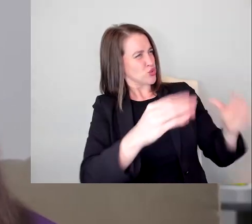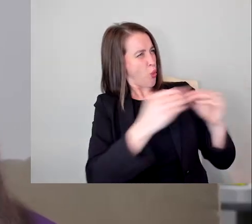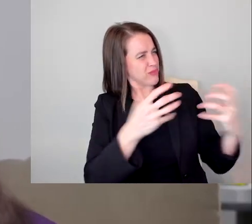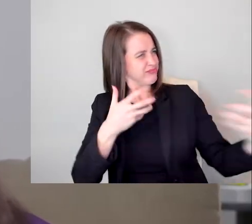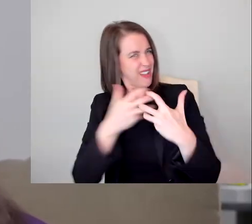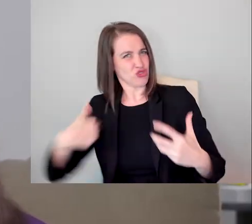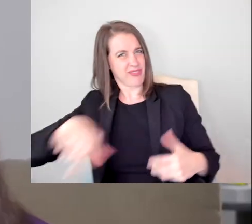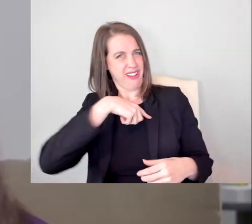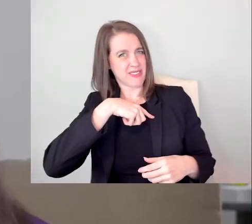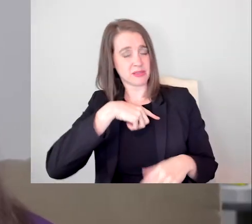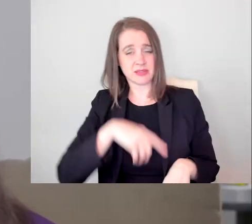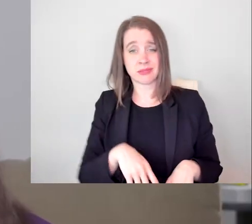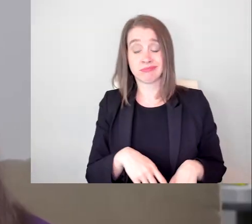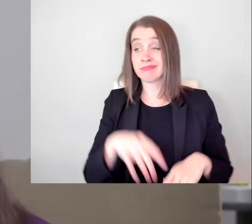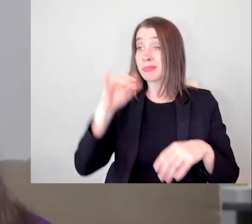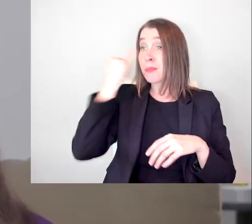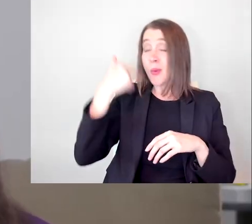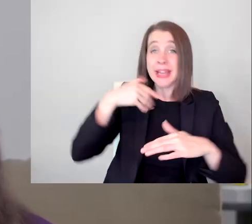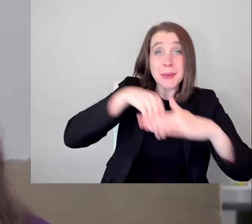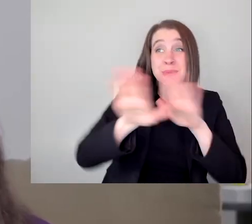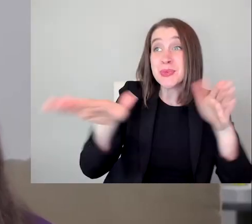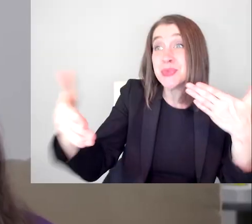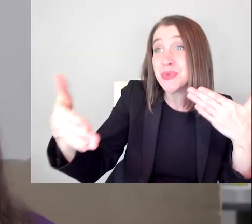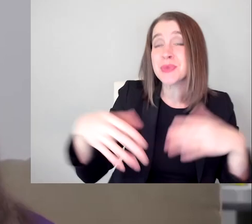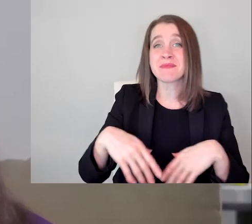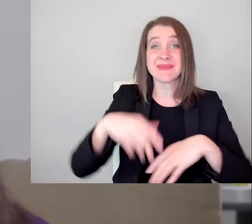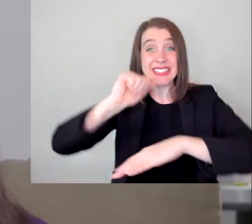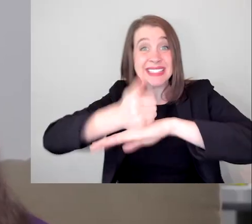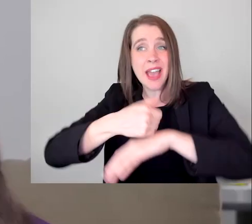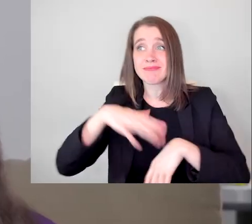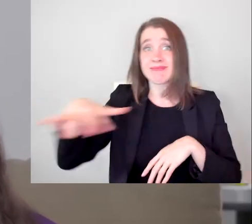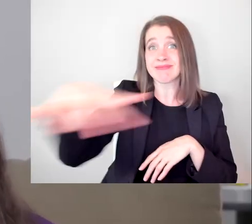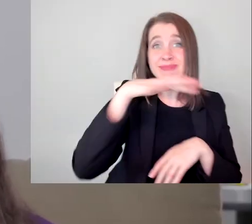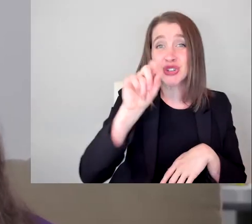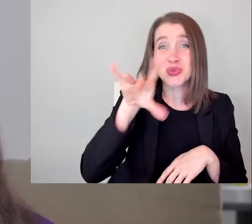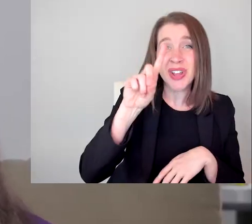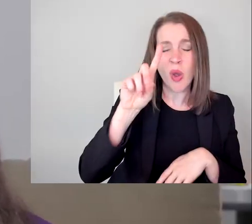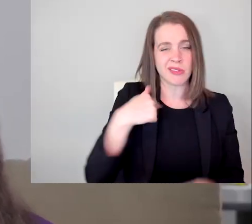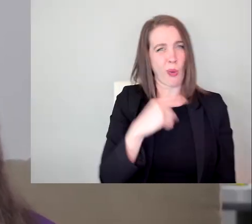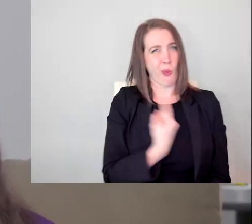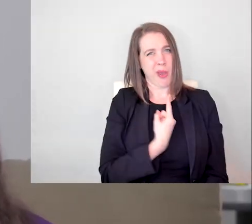a room, a studio, or a set, I'm the only disabled person. It's daunting being the only disabled person,